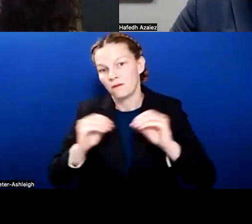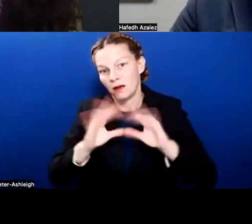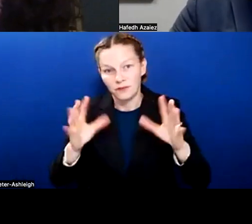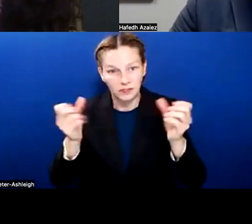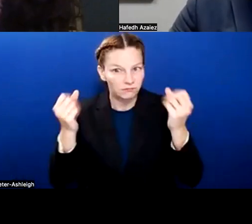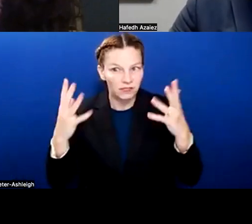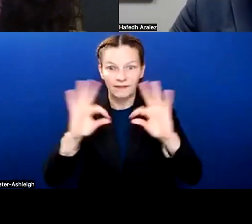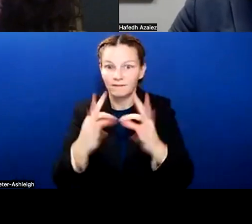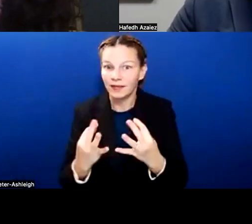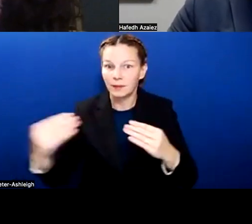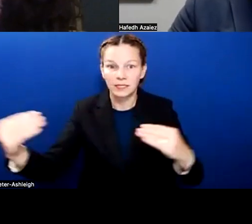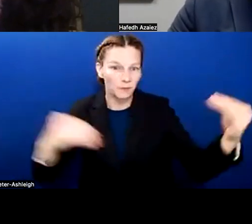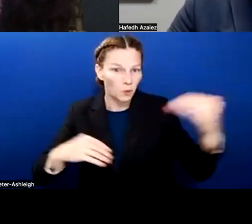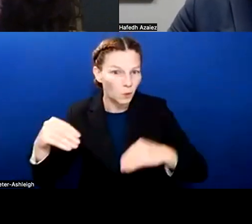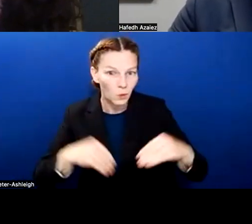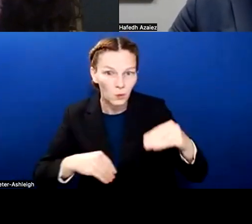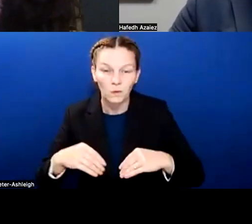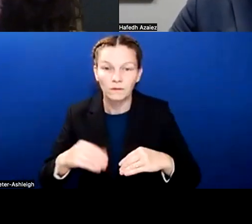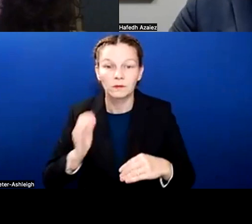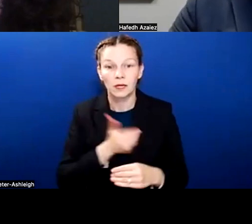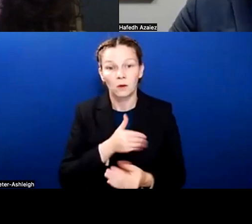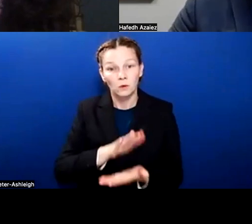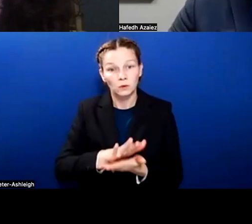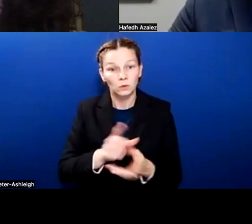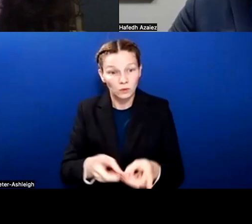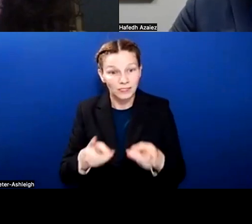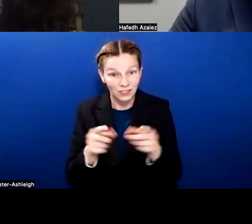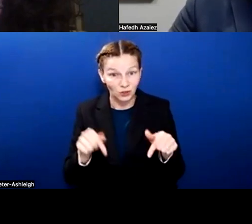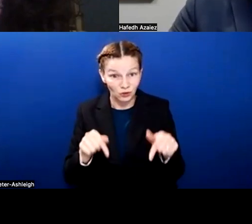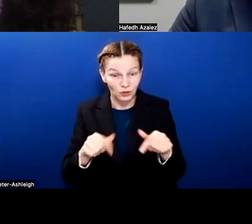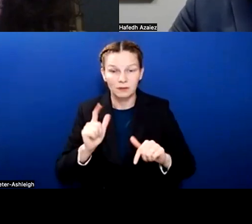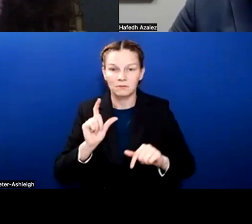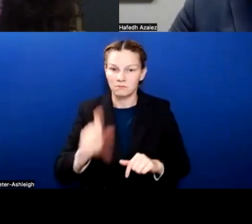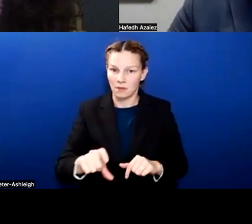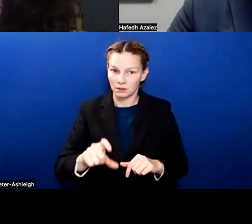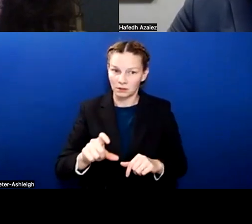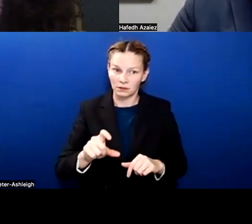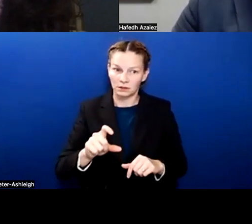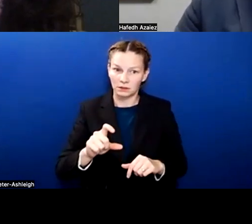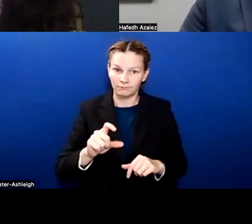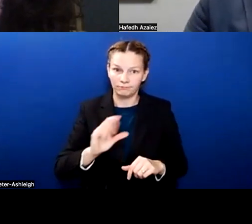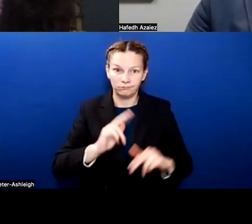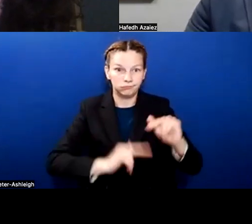And then the school district, our district had to build a lot of new campuses, right?